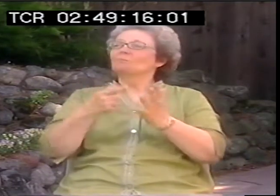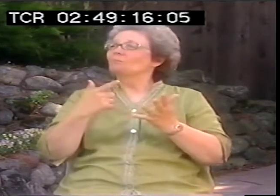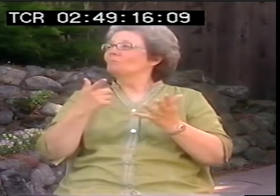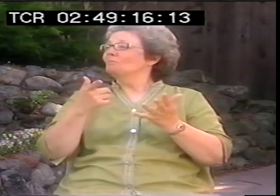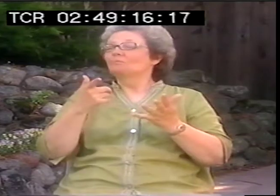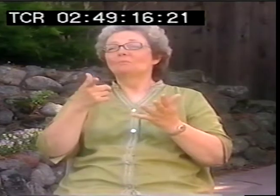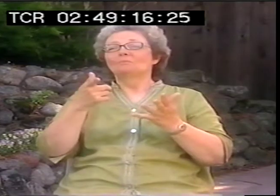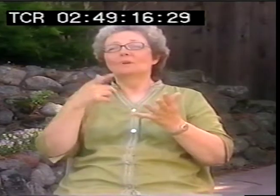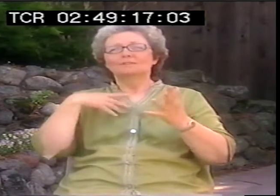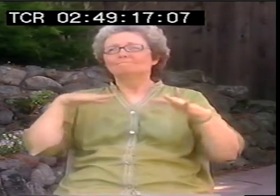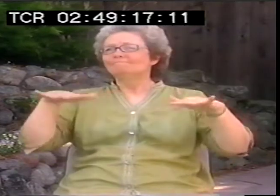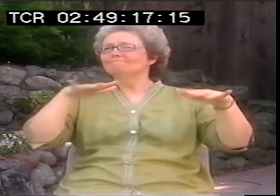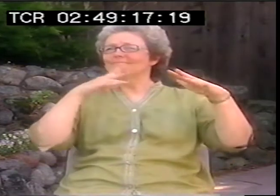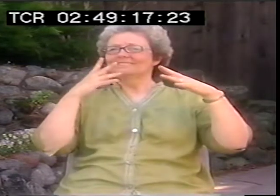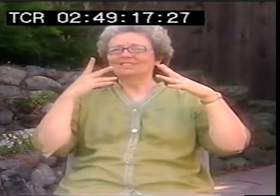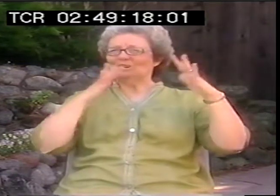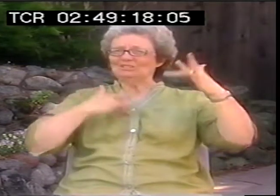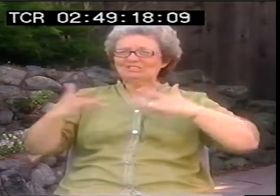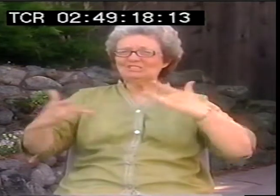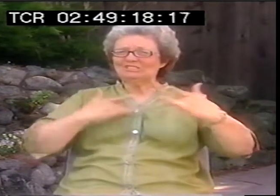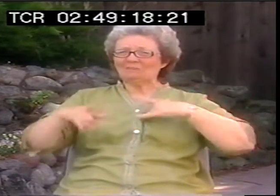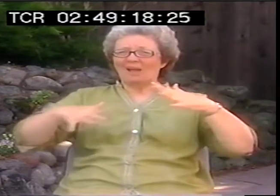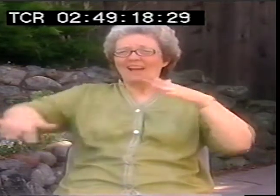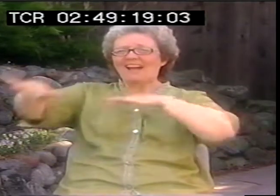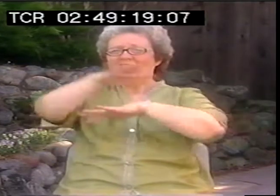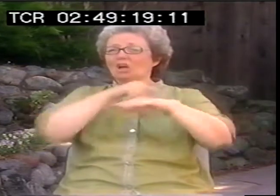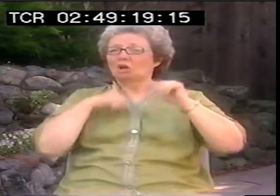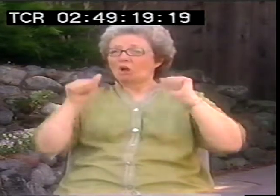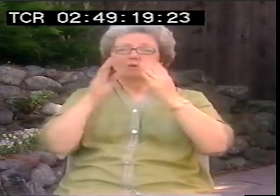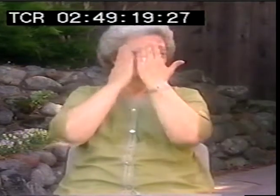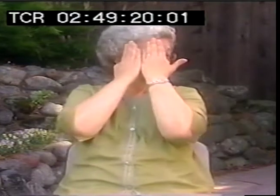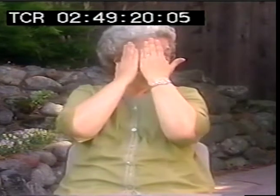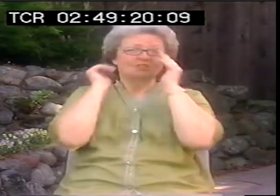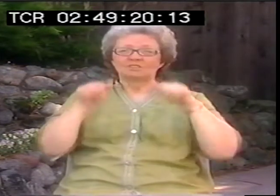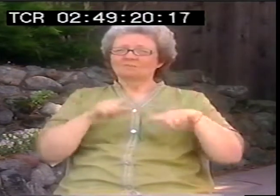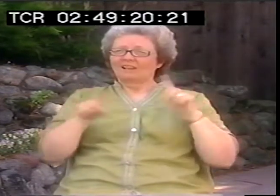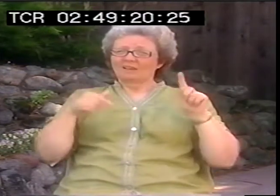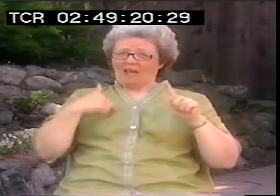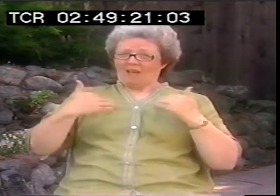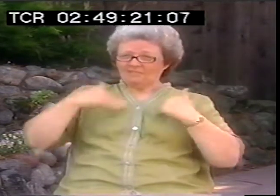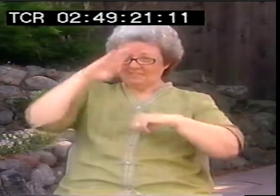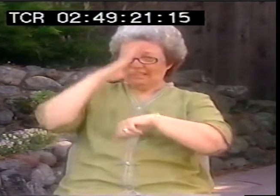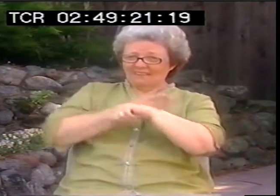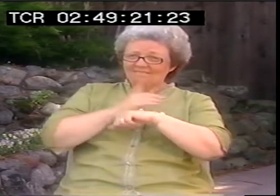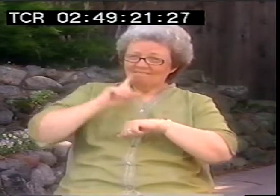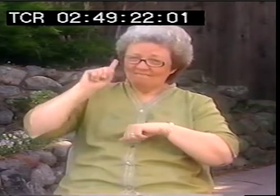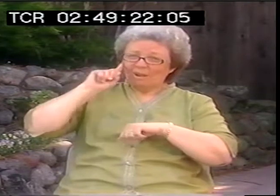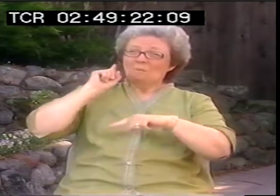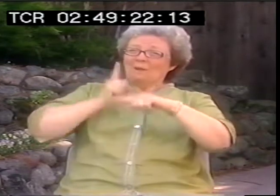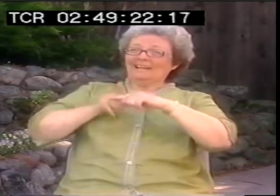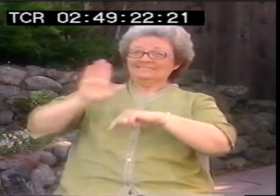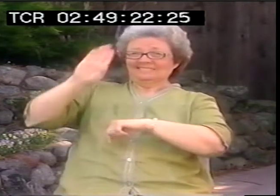We have to keep this precious tradition. You know, there are so many worrisome things to be concerned about, and you could just hide and